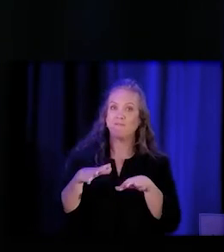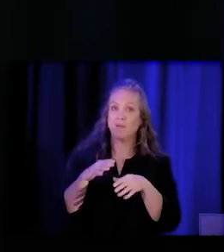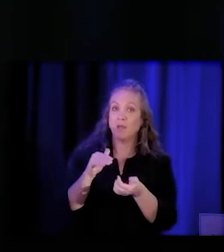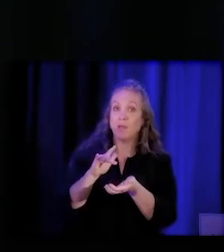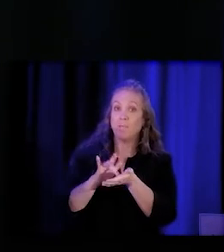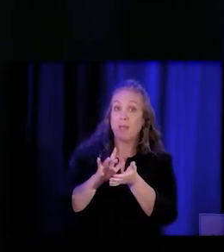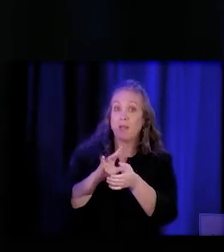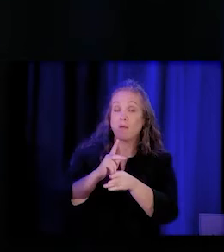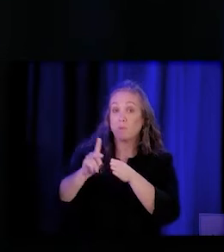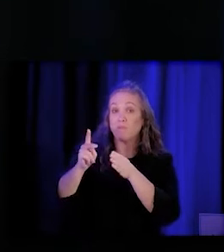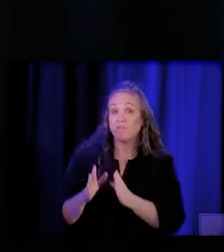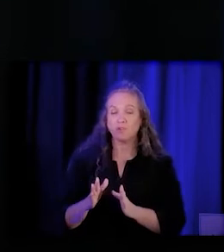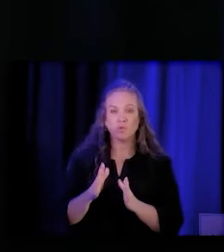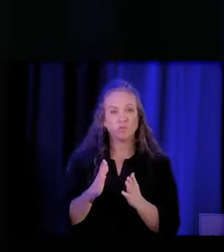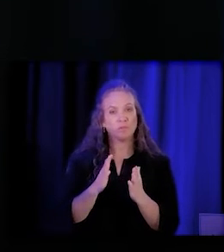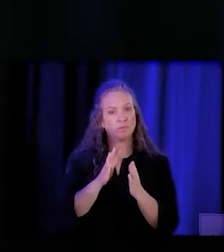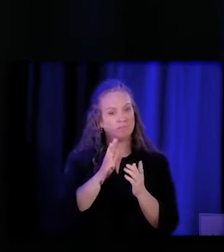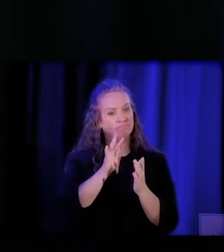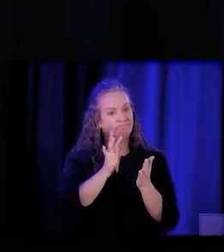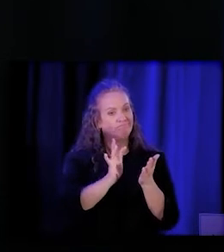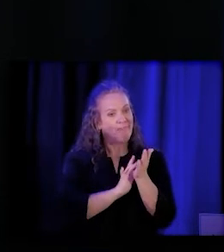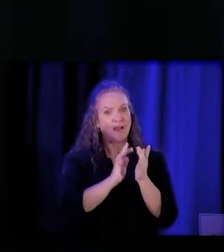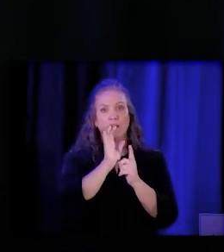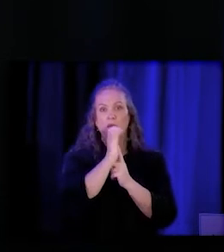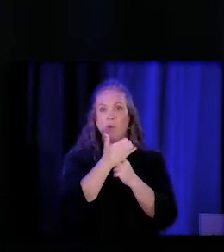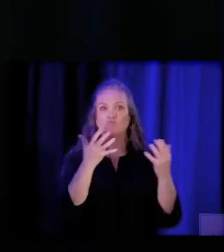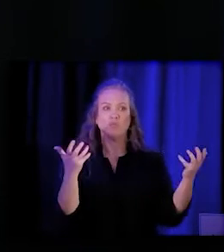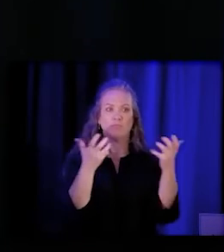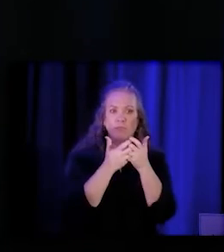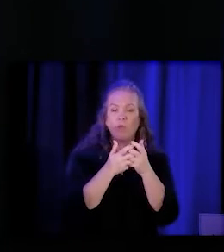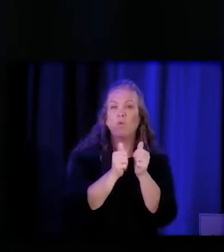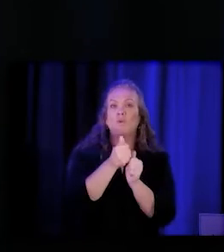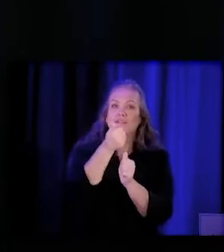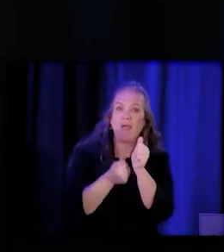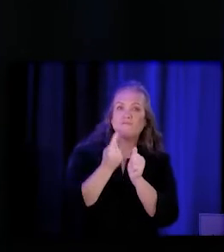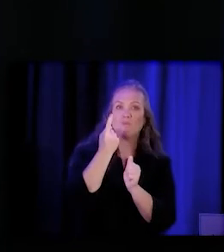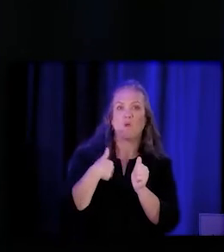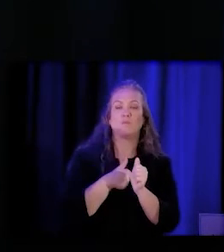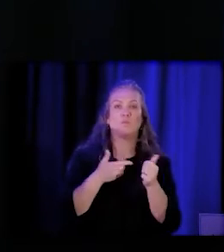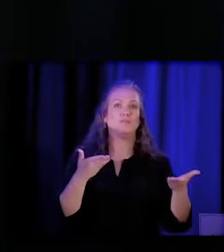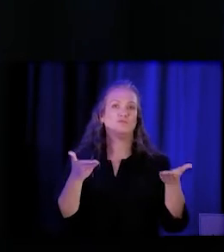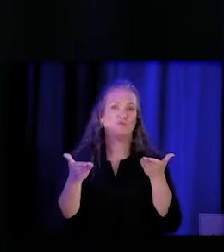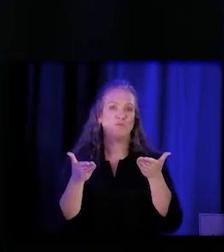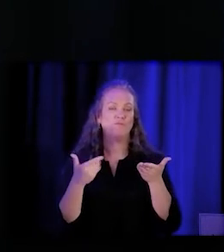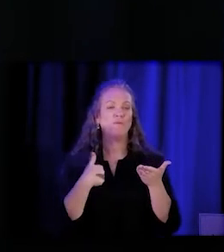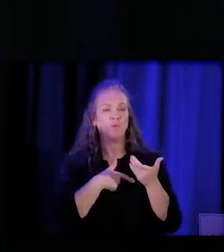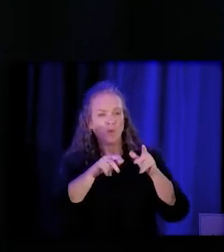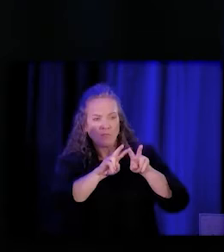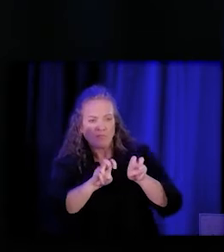to serve everyone that we serve? And so that's something that we're looking at when we're investing in training programs